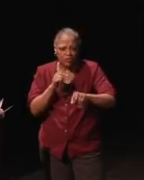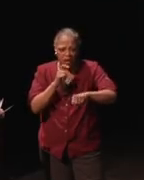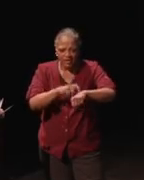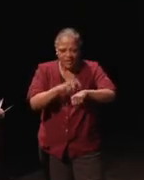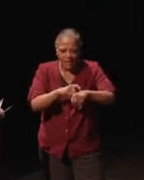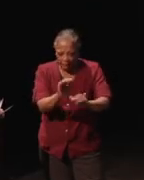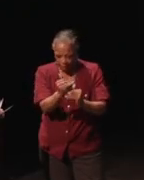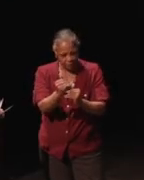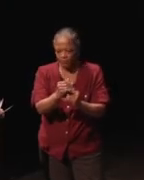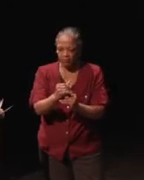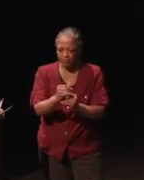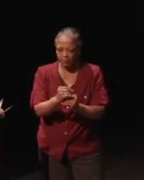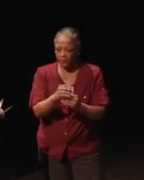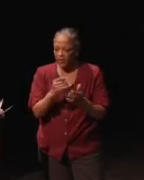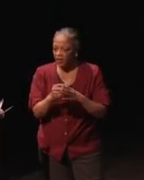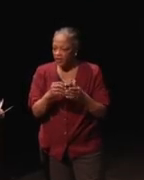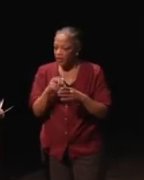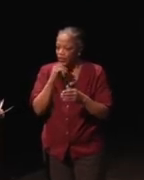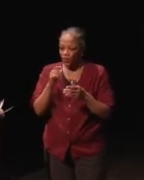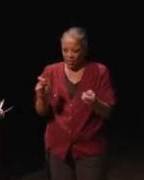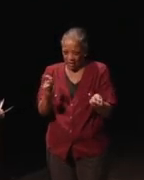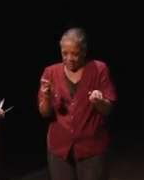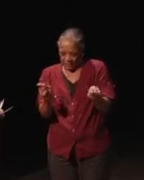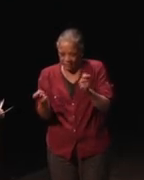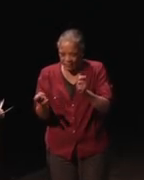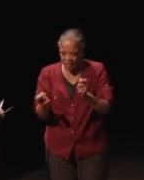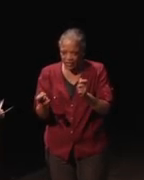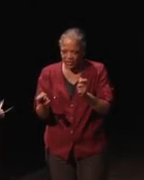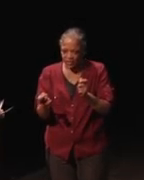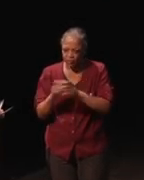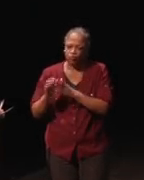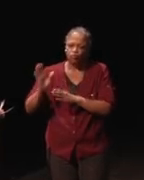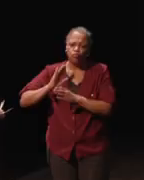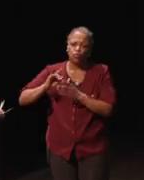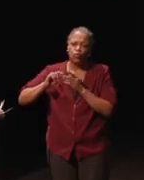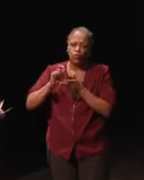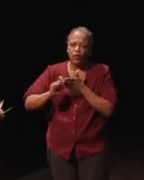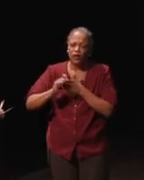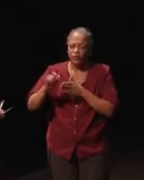the response time be bypassed or adjusted. This was originally written for IVR systems,